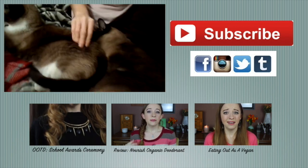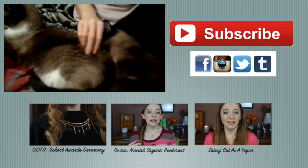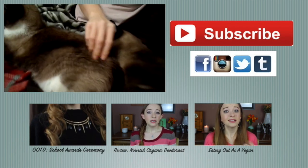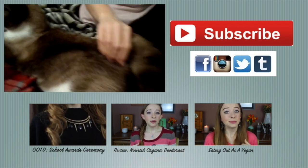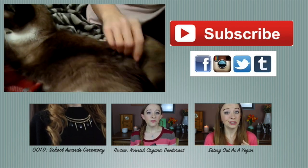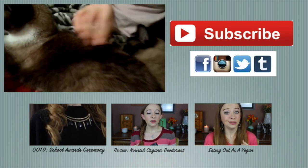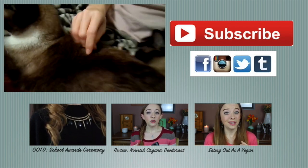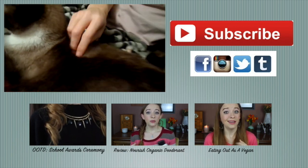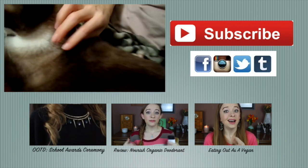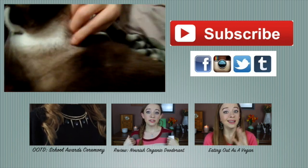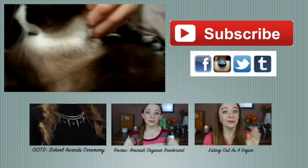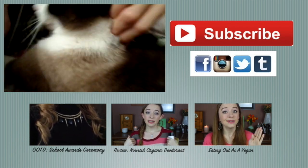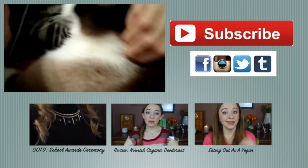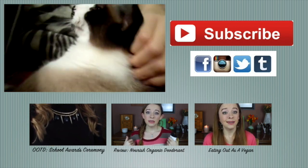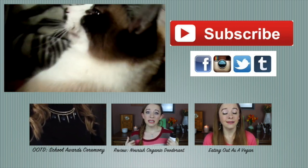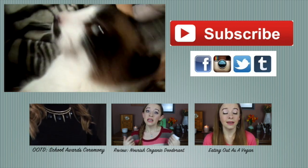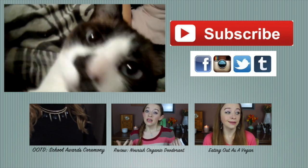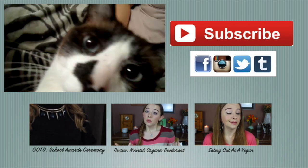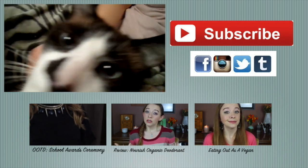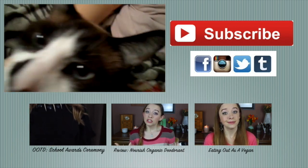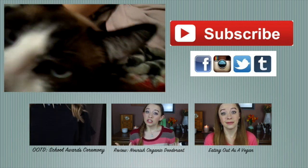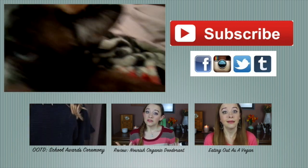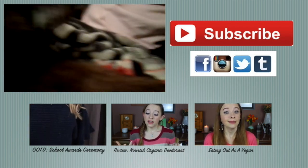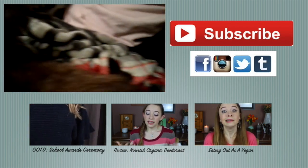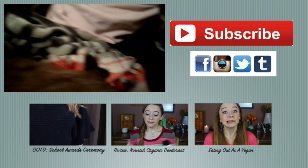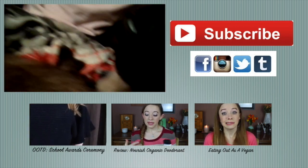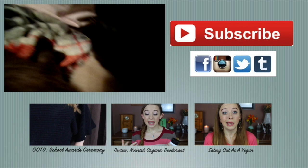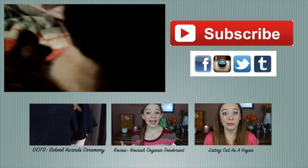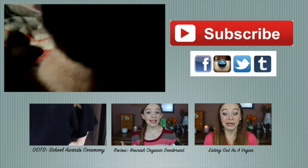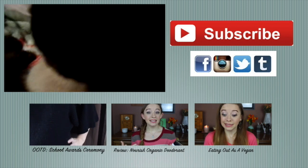Say bye, bye! Say bye bye.